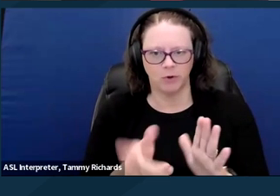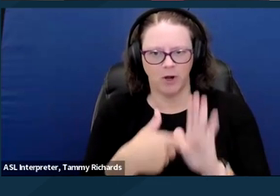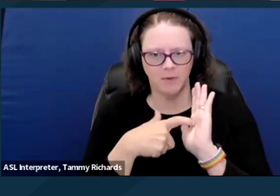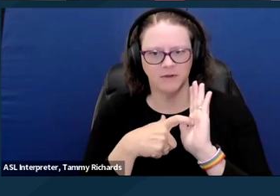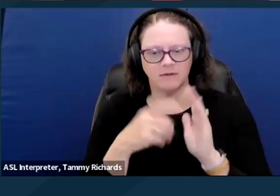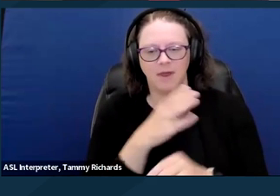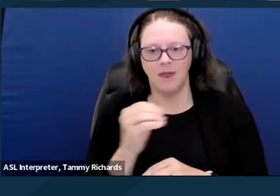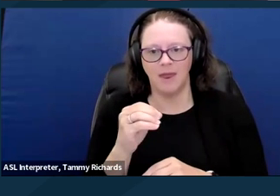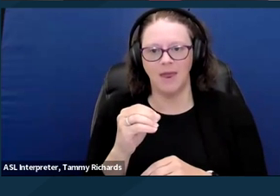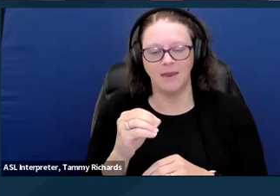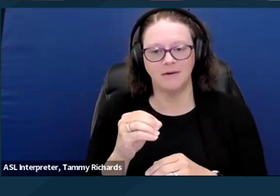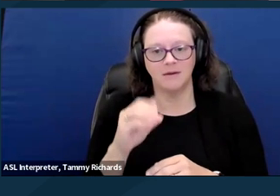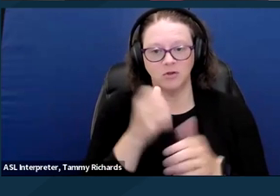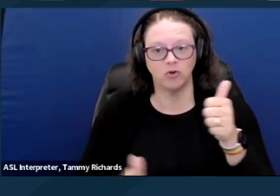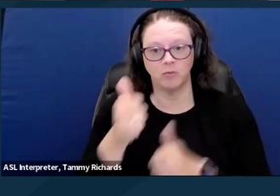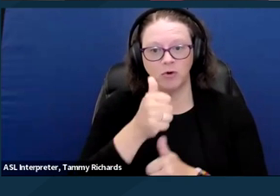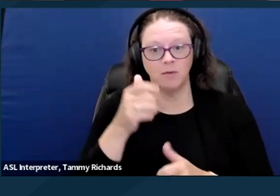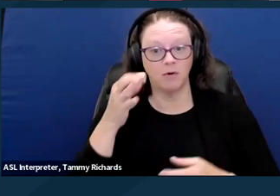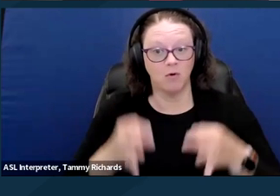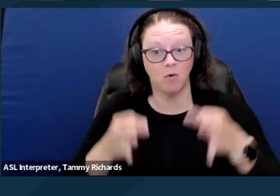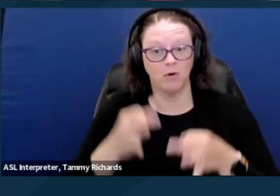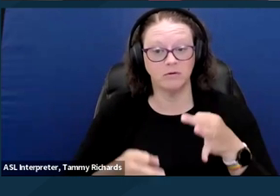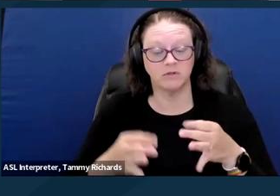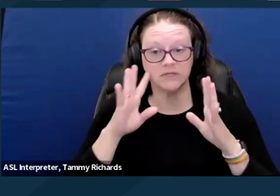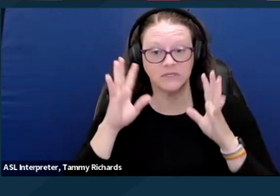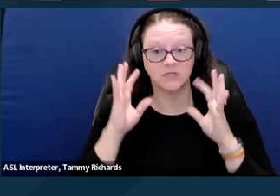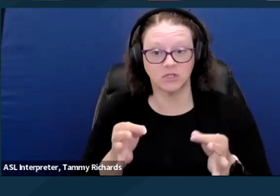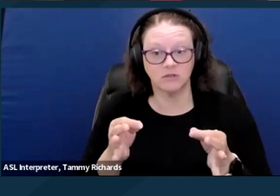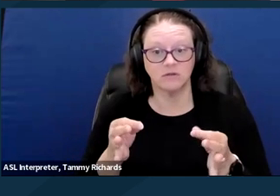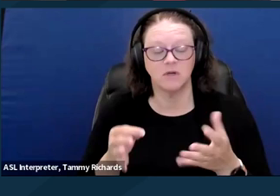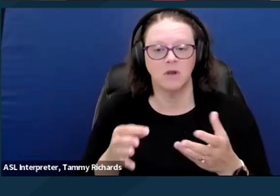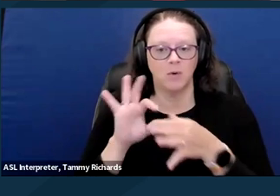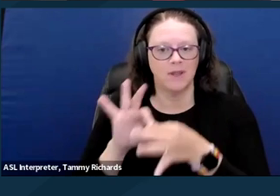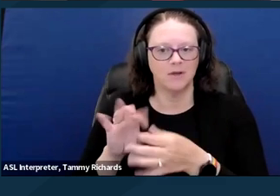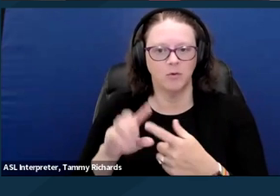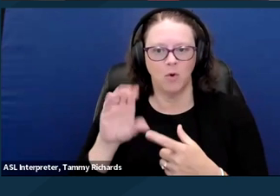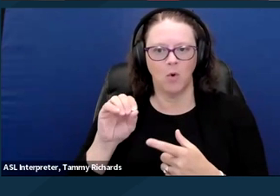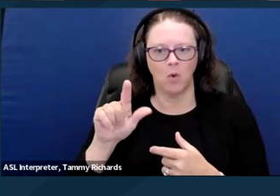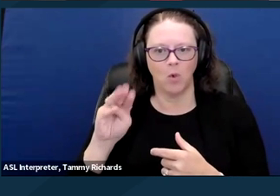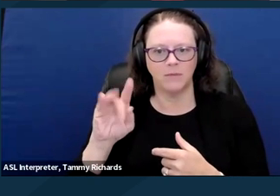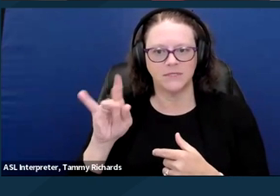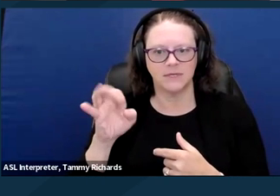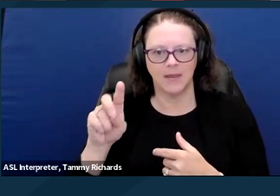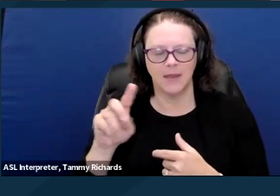in Olmstead versus Lois Curtis, which prohibit unnecessary institutionalization